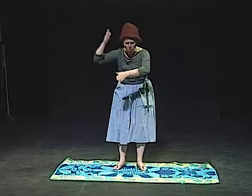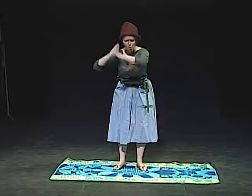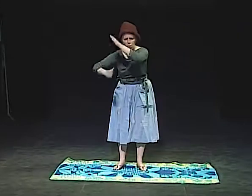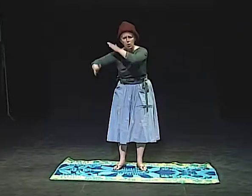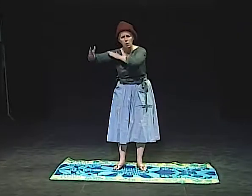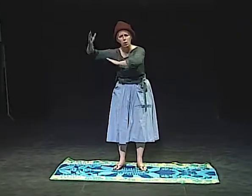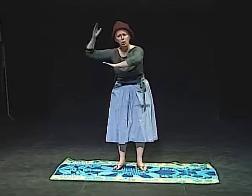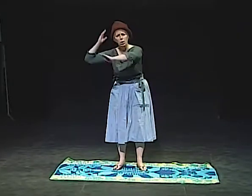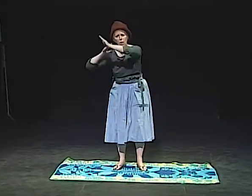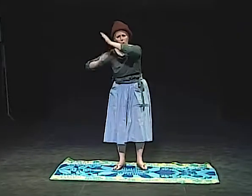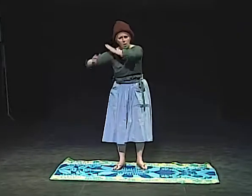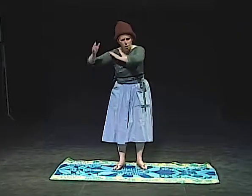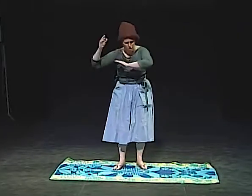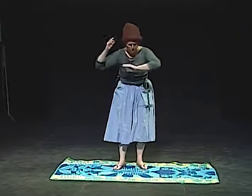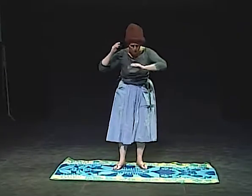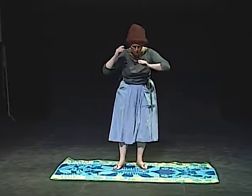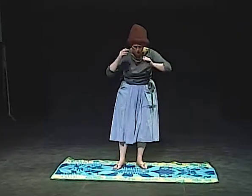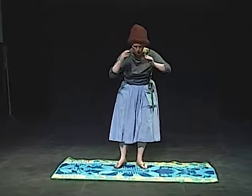A LONG TIME AGO...